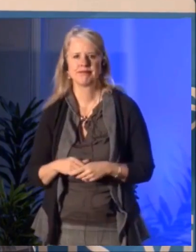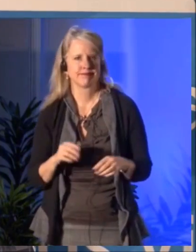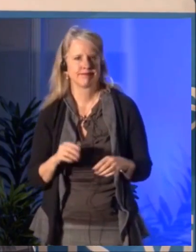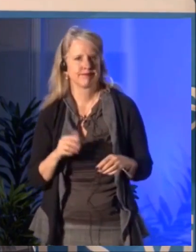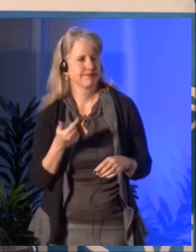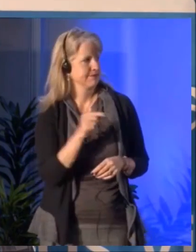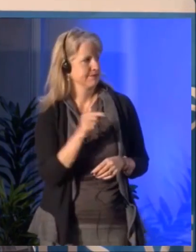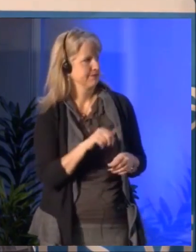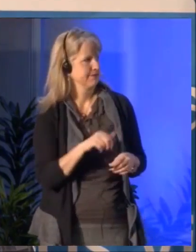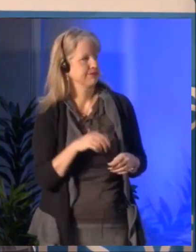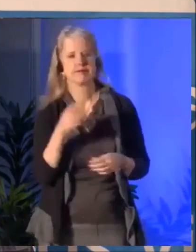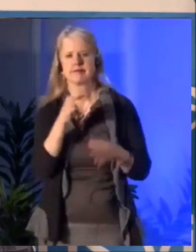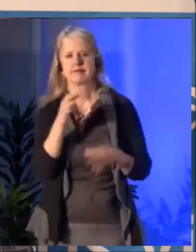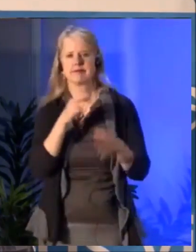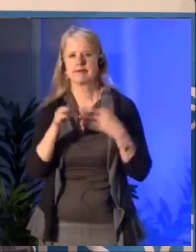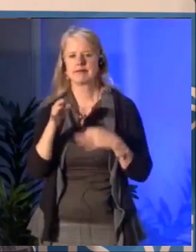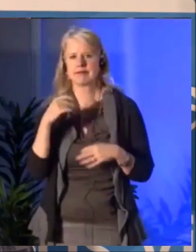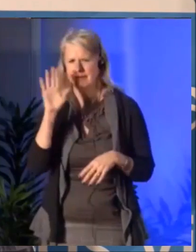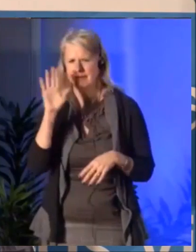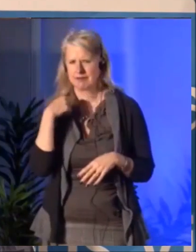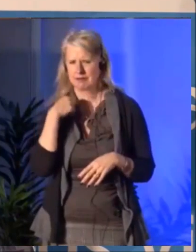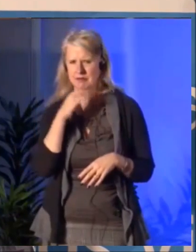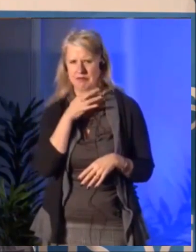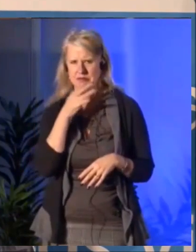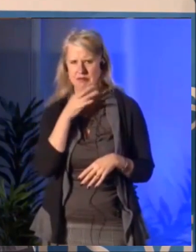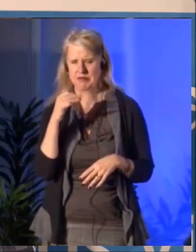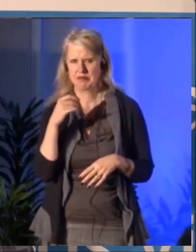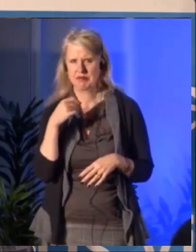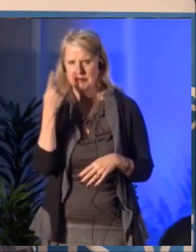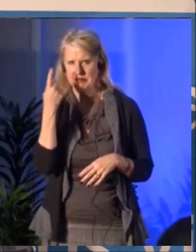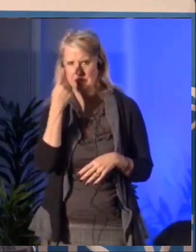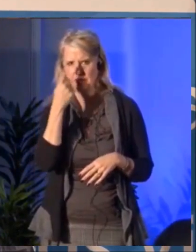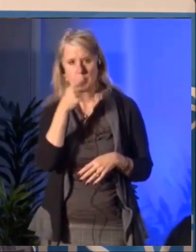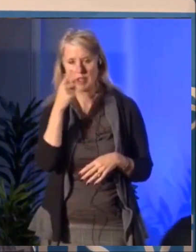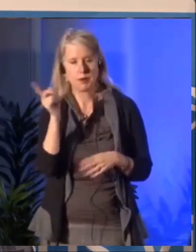And we'll follow the pattern, so we look at again, you know, all the different criteria.